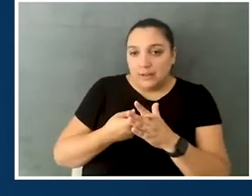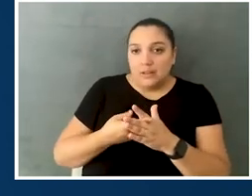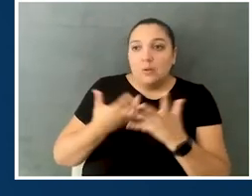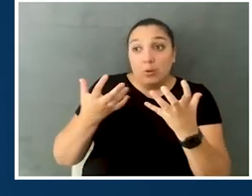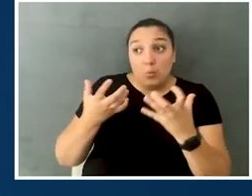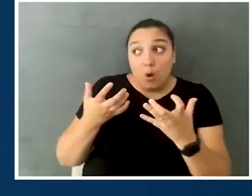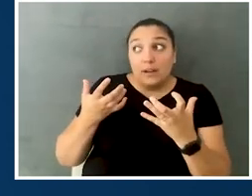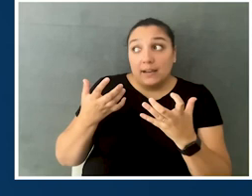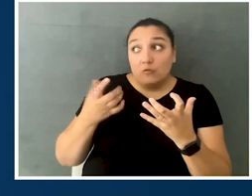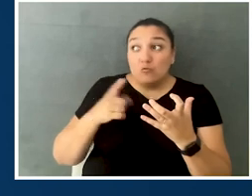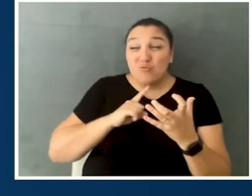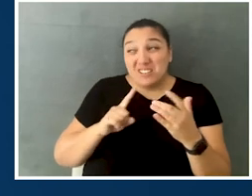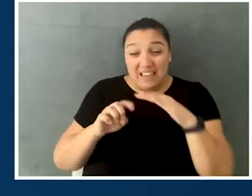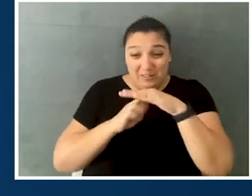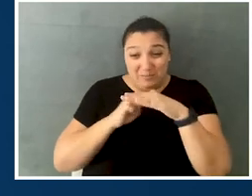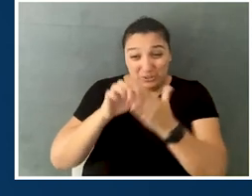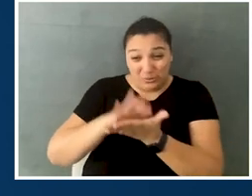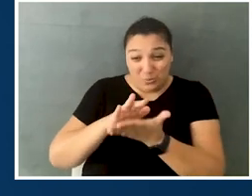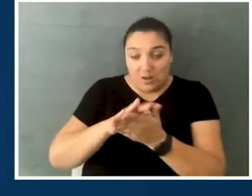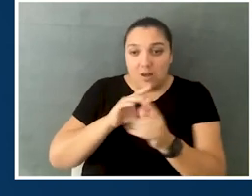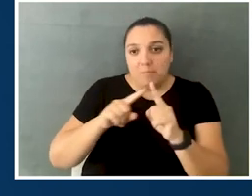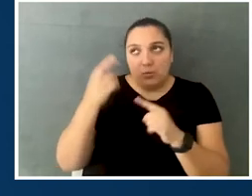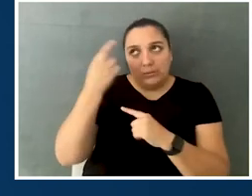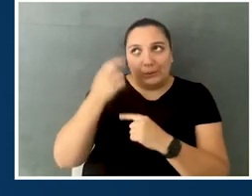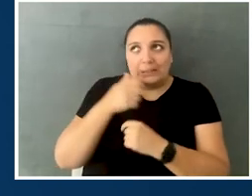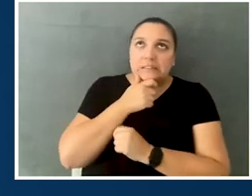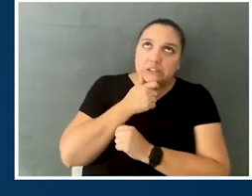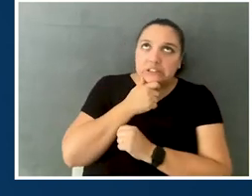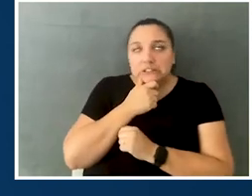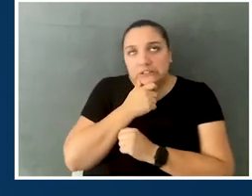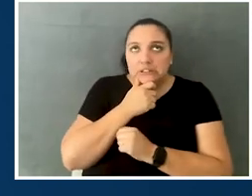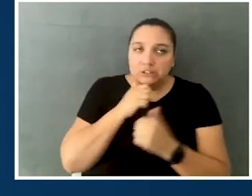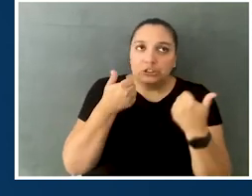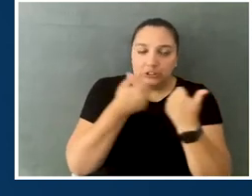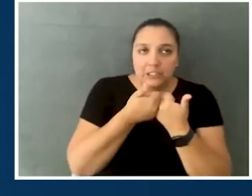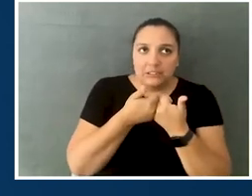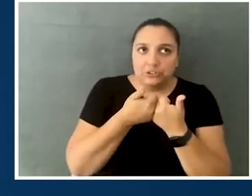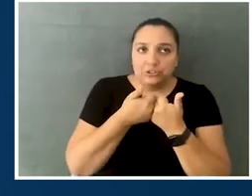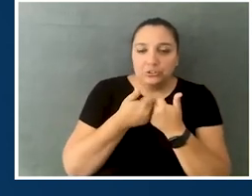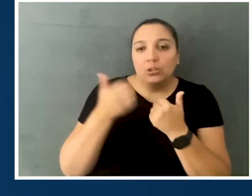we wanted to do it through elementary school, but we realized that we would have some challenges in terms of,